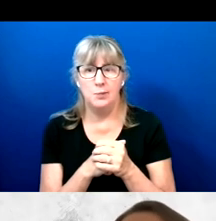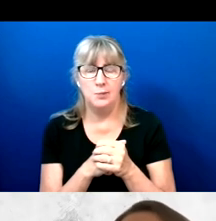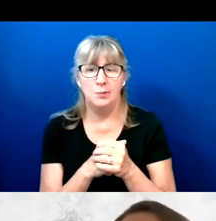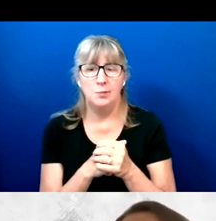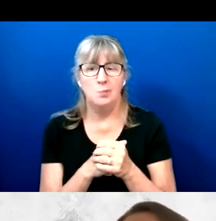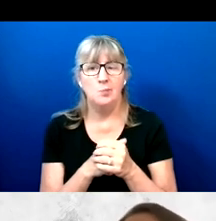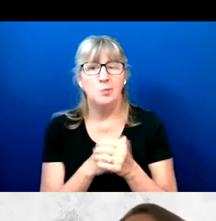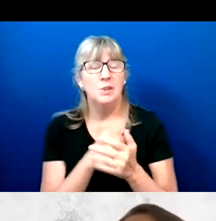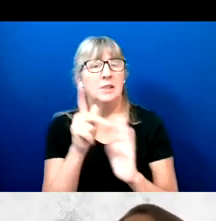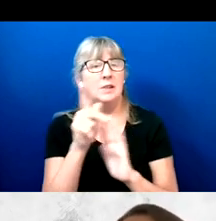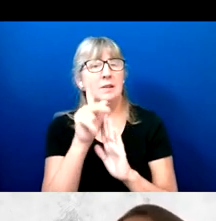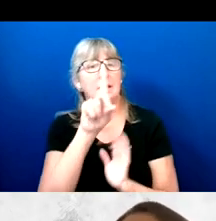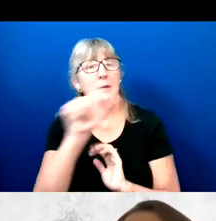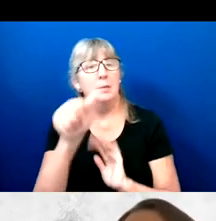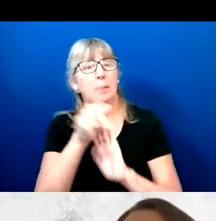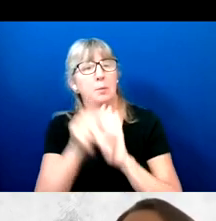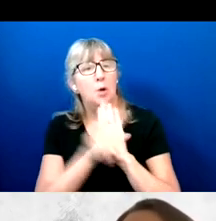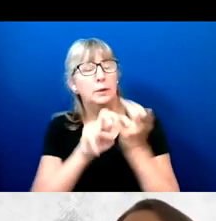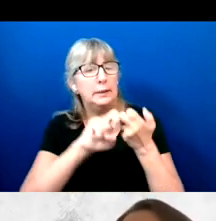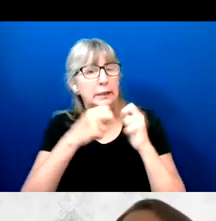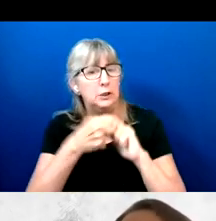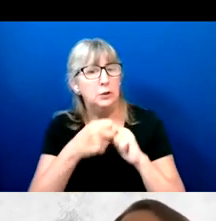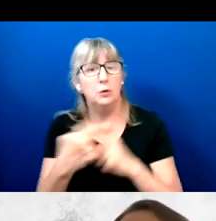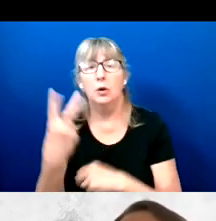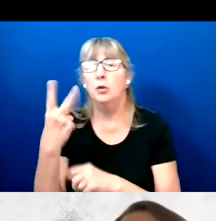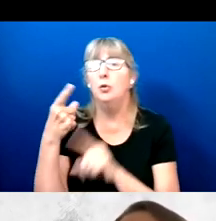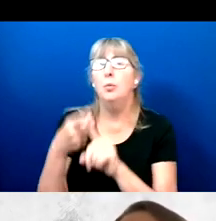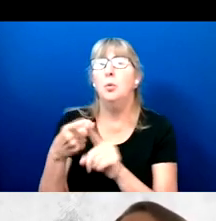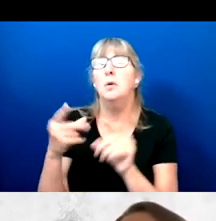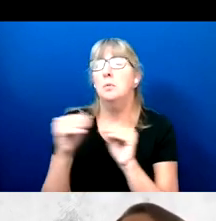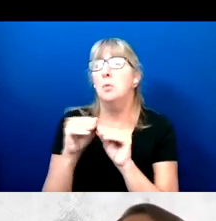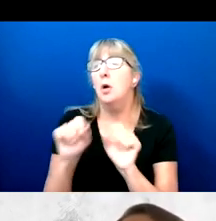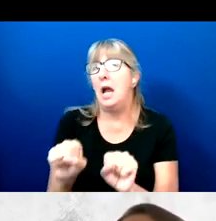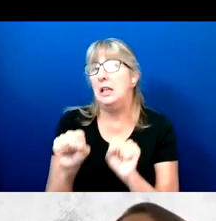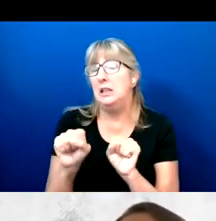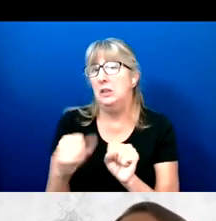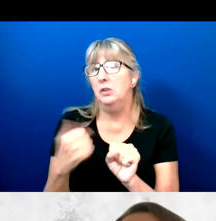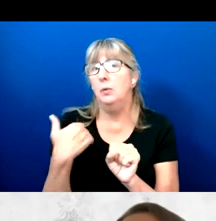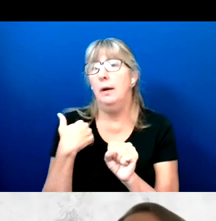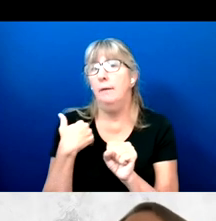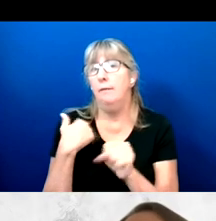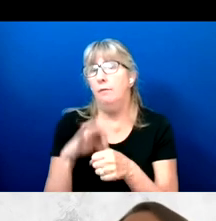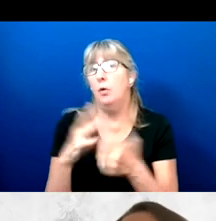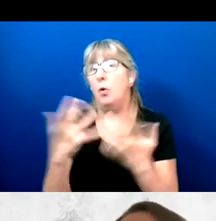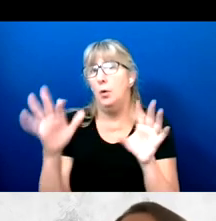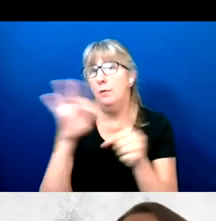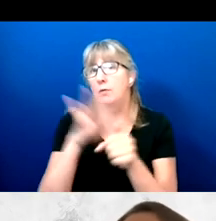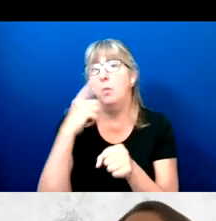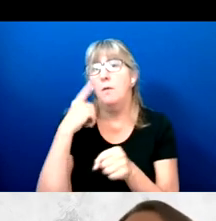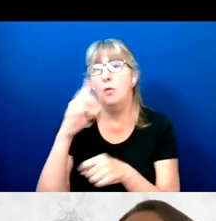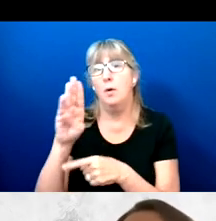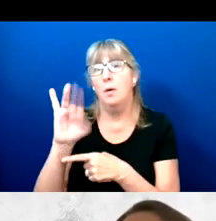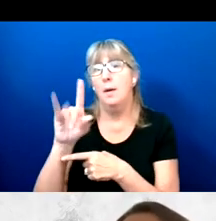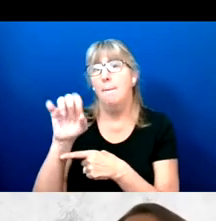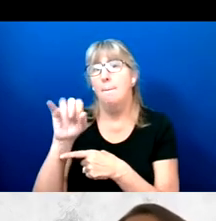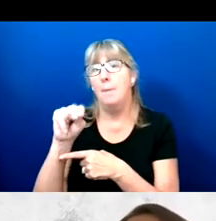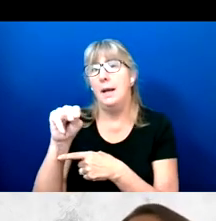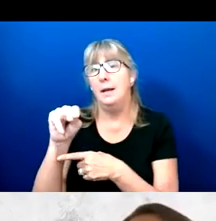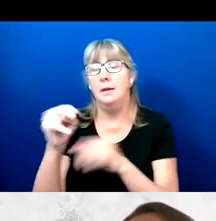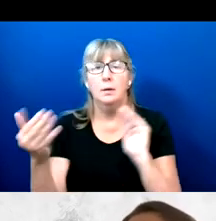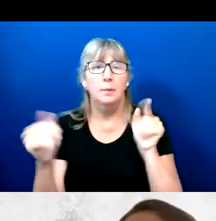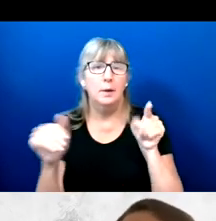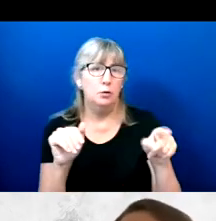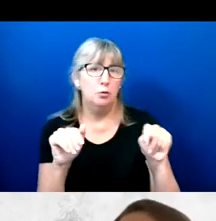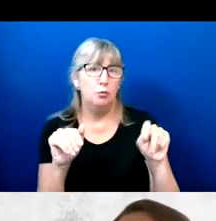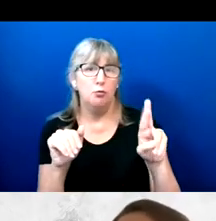there were two points more likely to have voted for Biden over Trump.